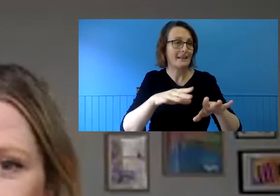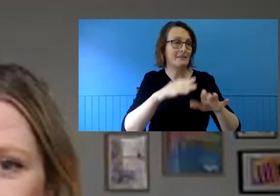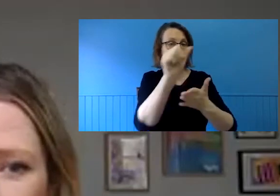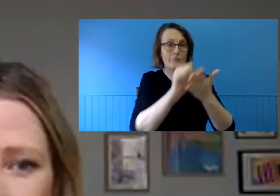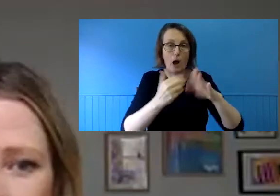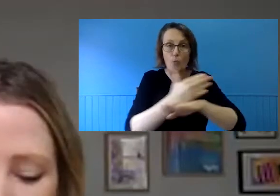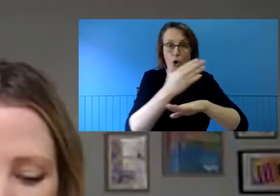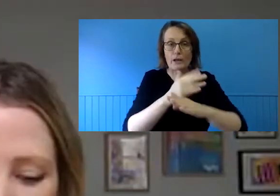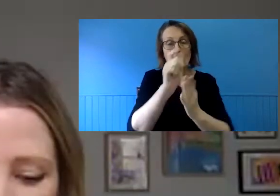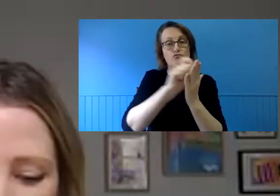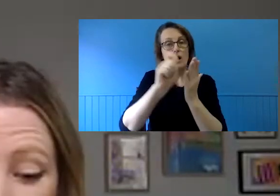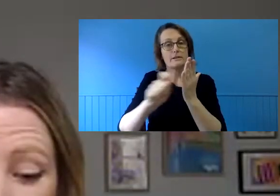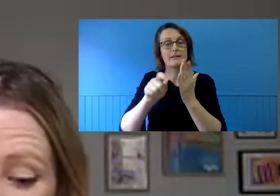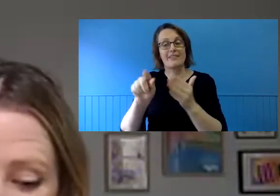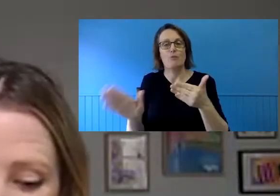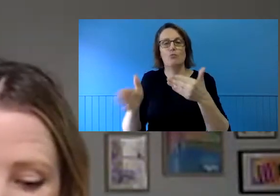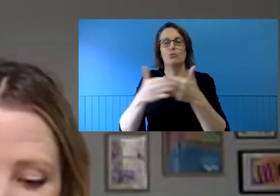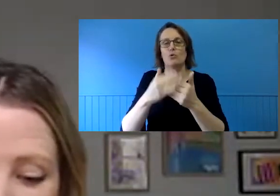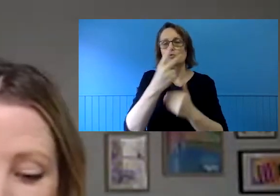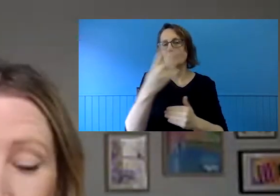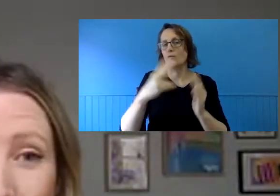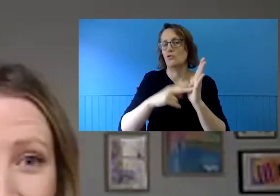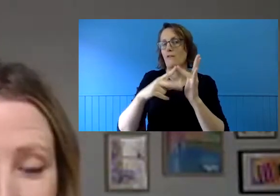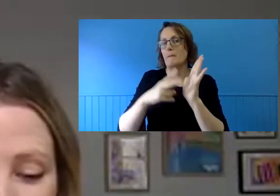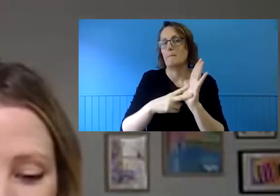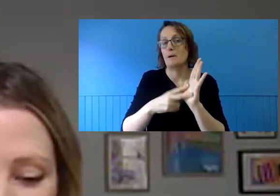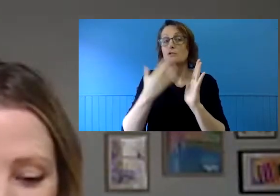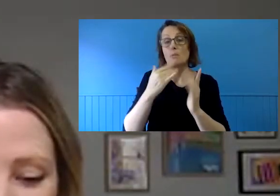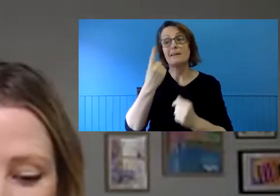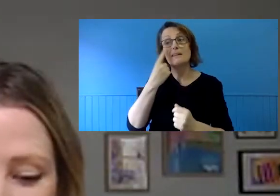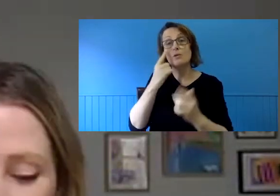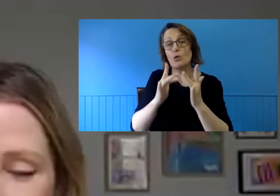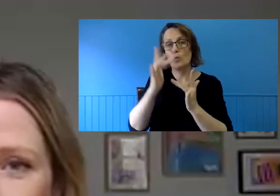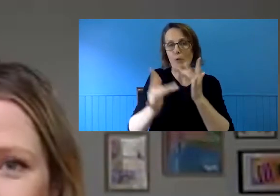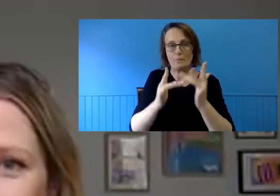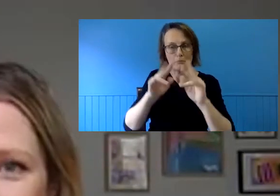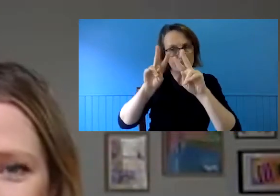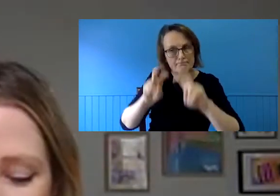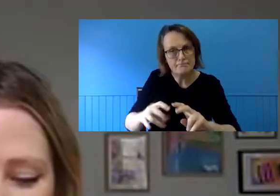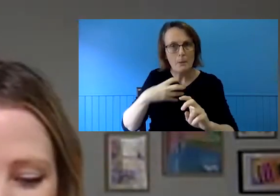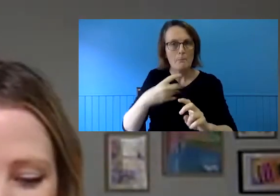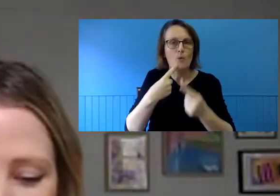for this close on 24 November. Please check out our website for more information on these opportunities.